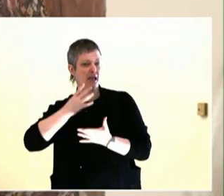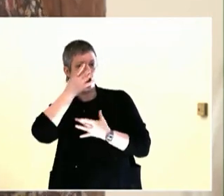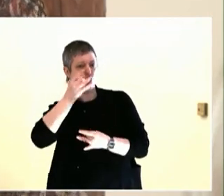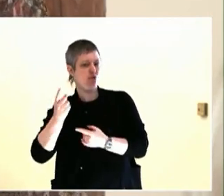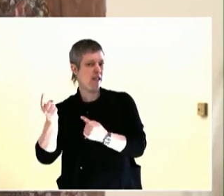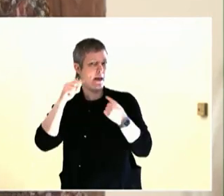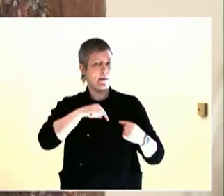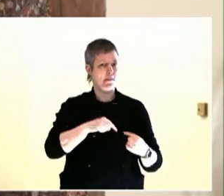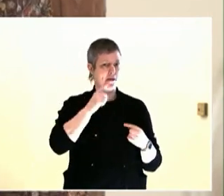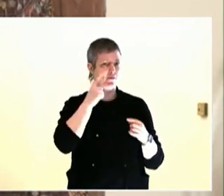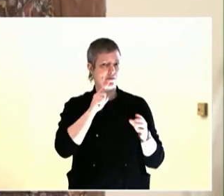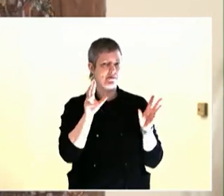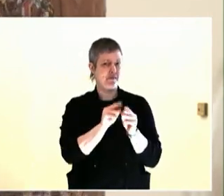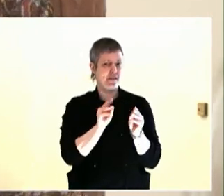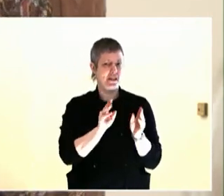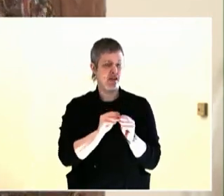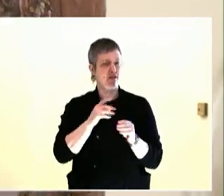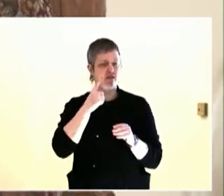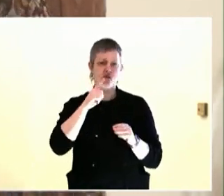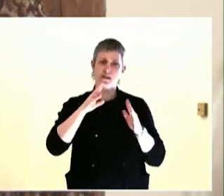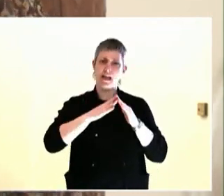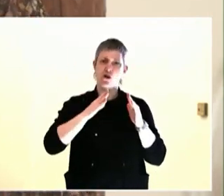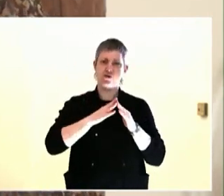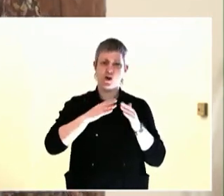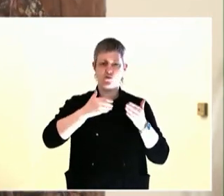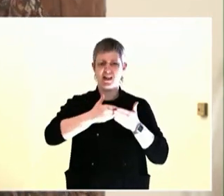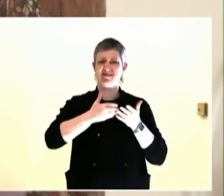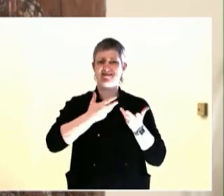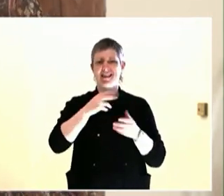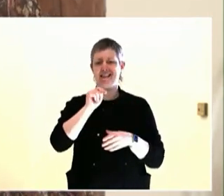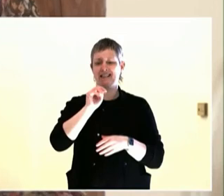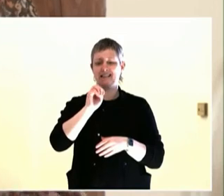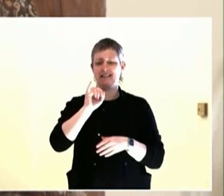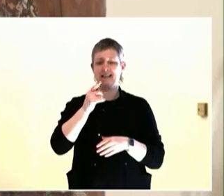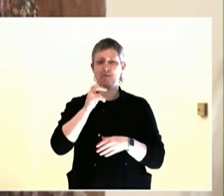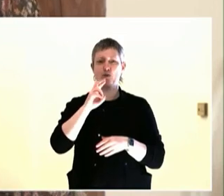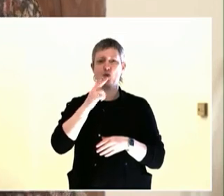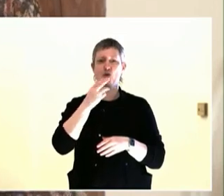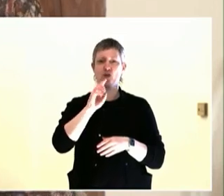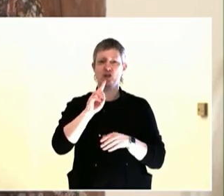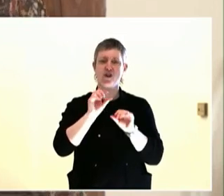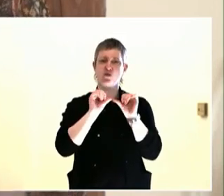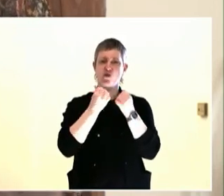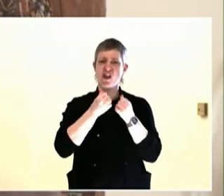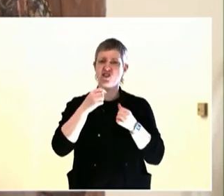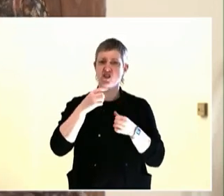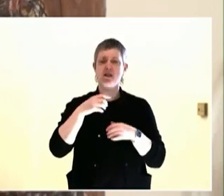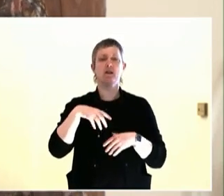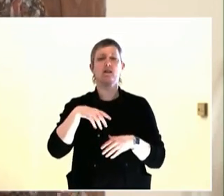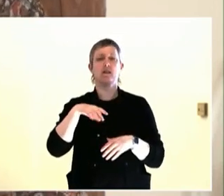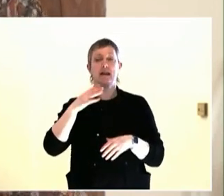I want to honor the space that was previously mentioned,